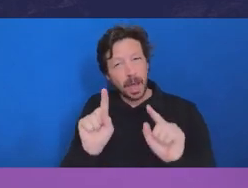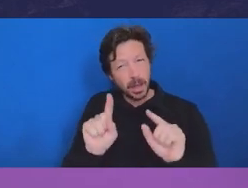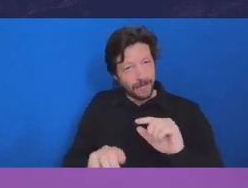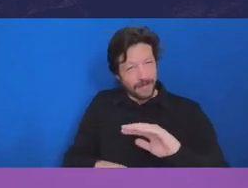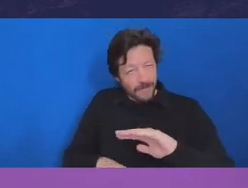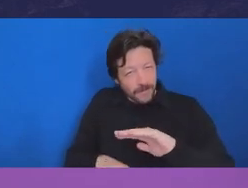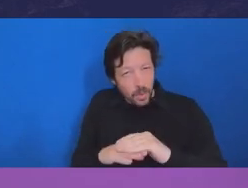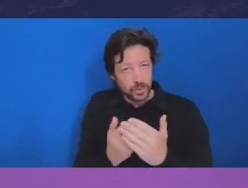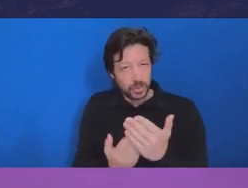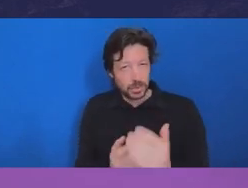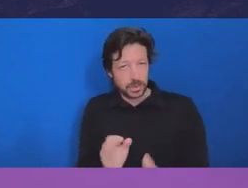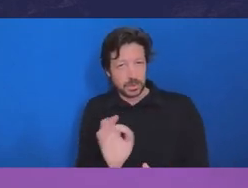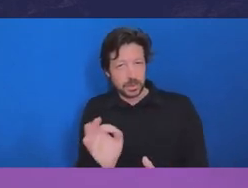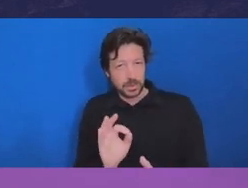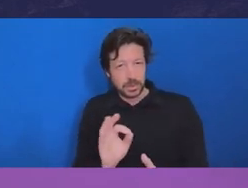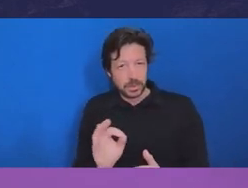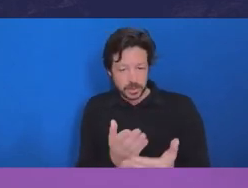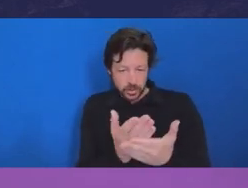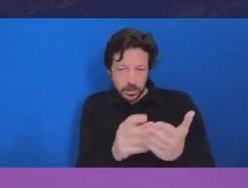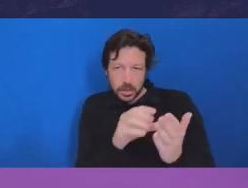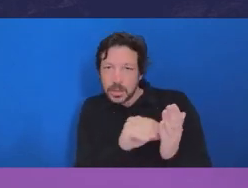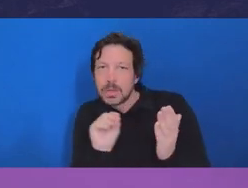And to me, that's quite a disturbing approach,